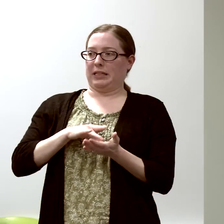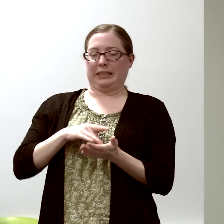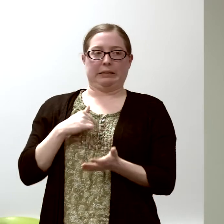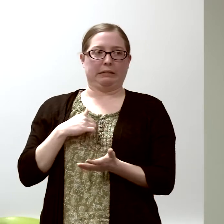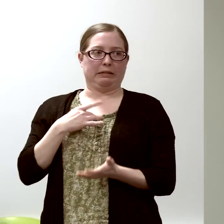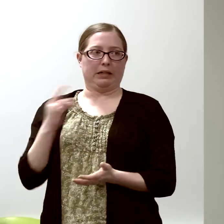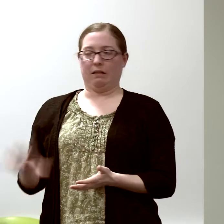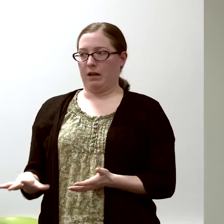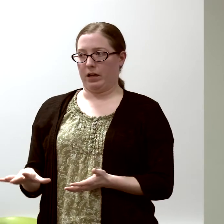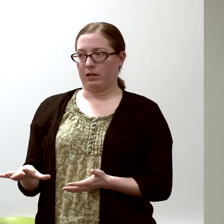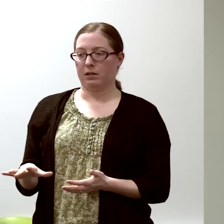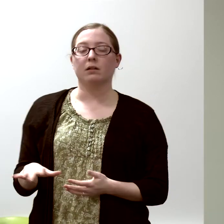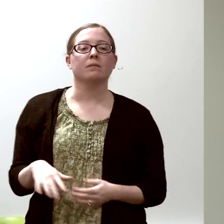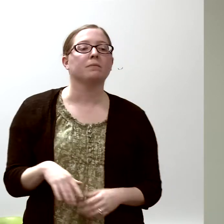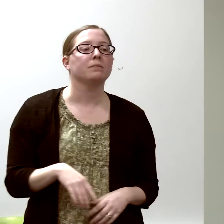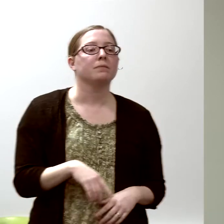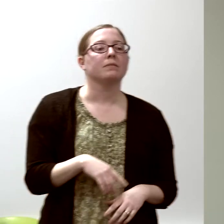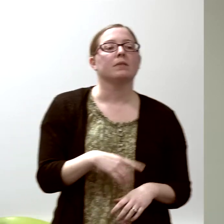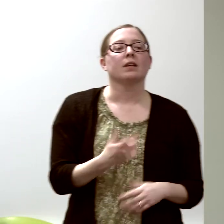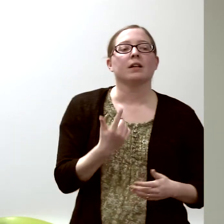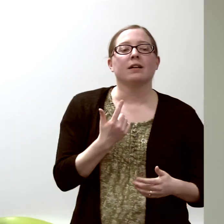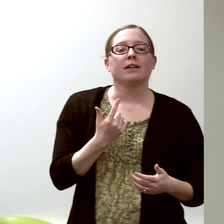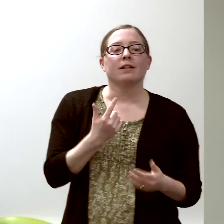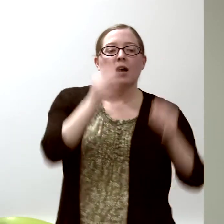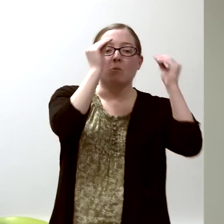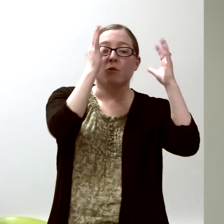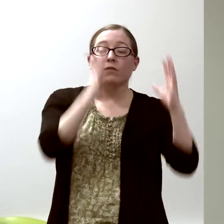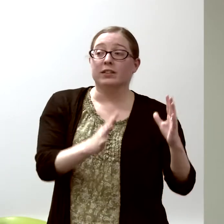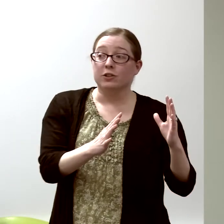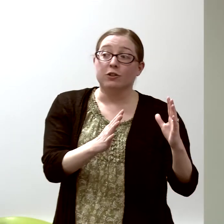what they called "stump the professor" rounds...